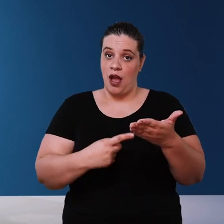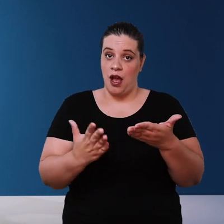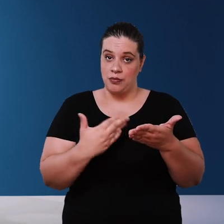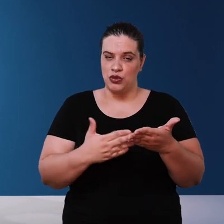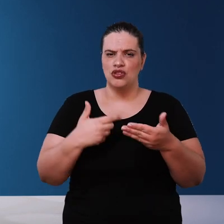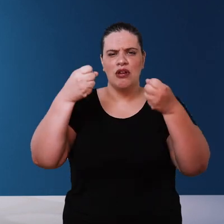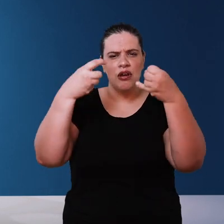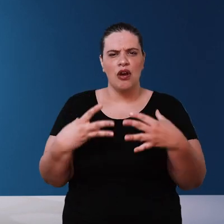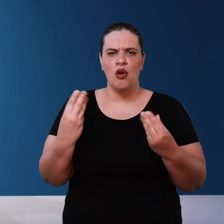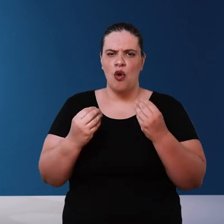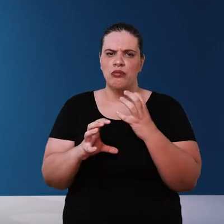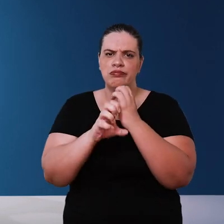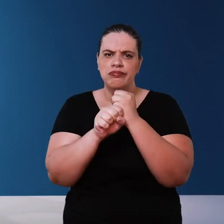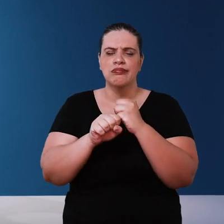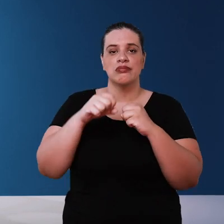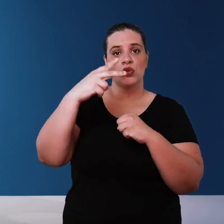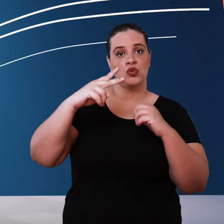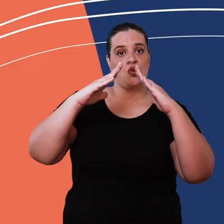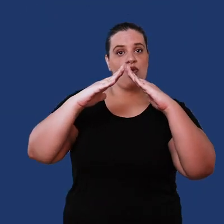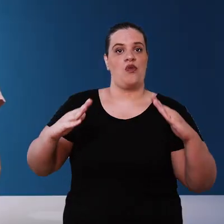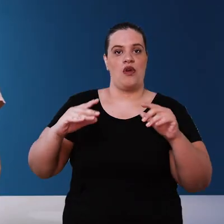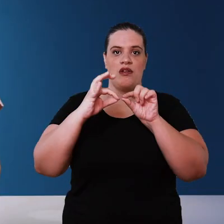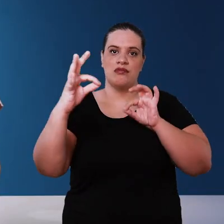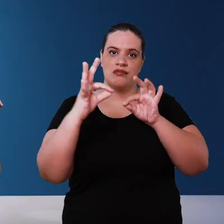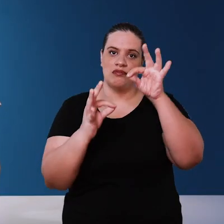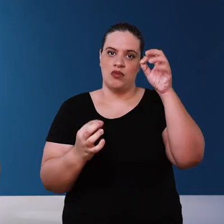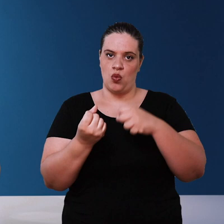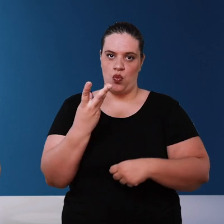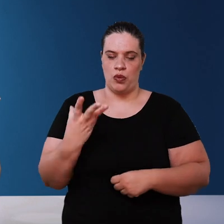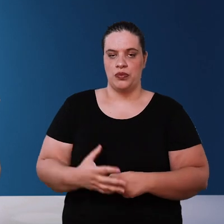how to make this calculation according to the size of your roof the third step